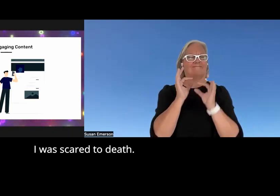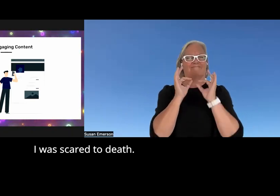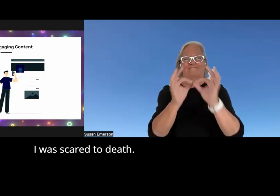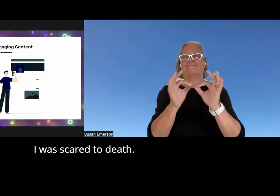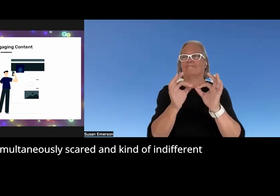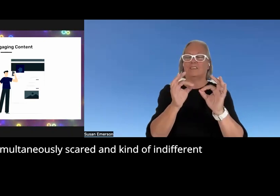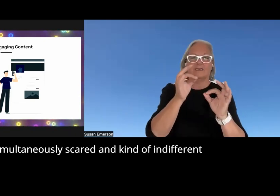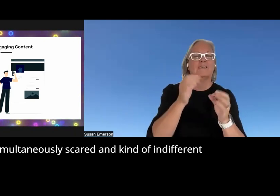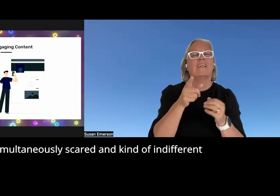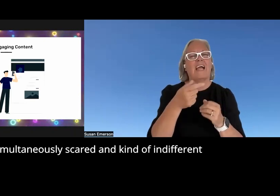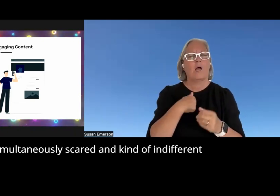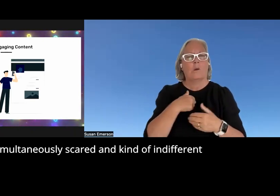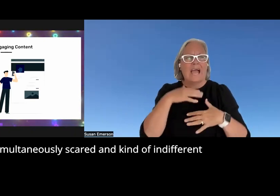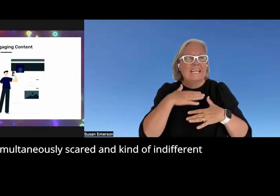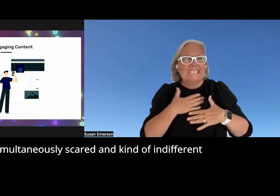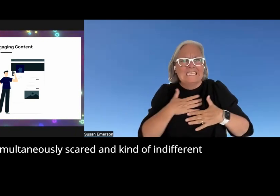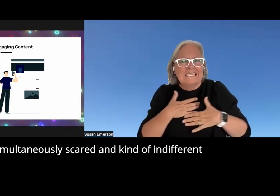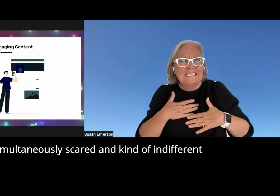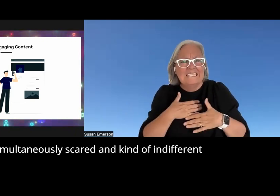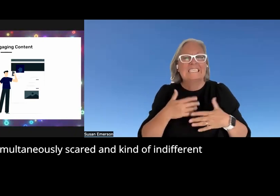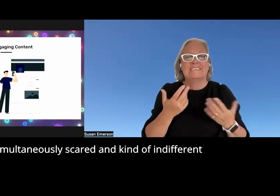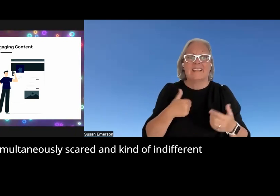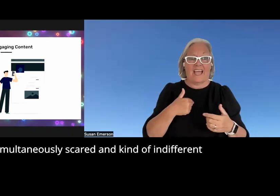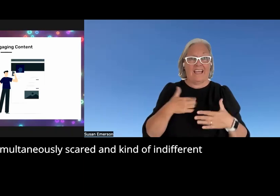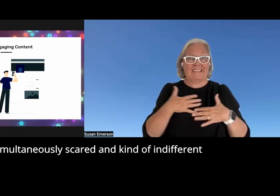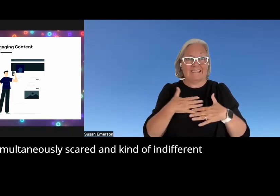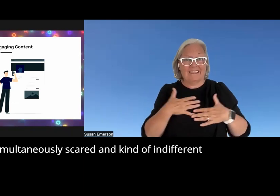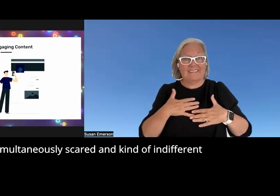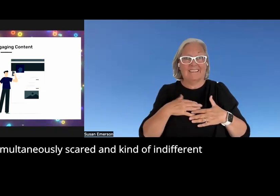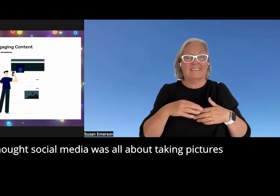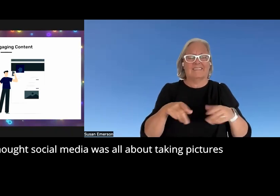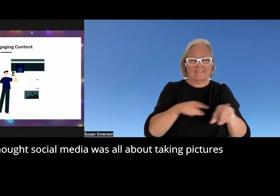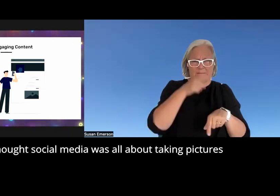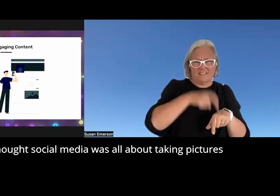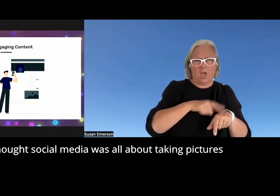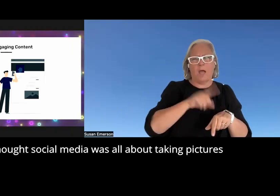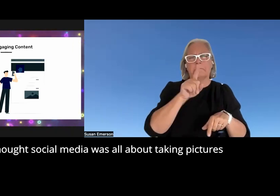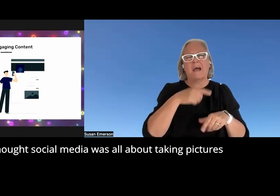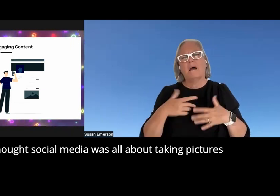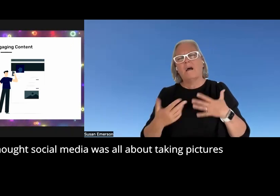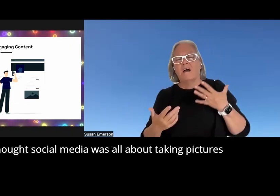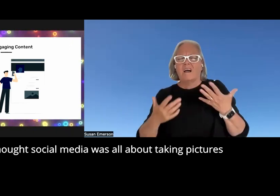to death I was simultaneously scared and kind of indifferent because I thought social media was